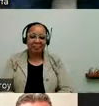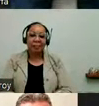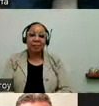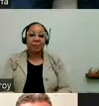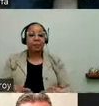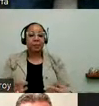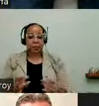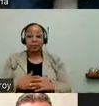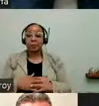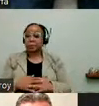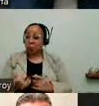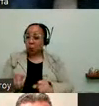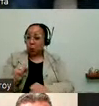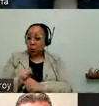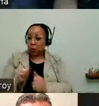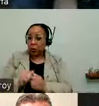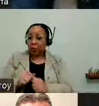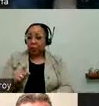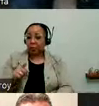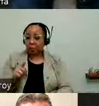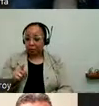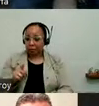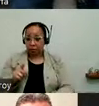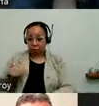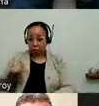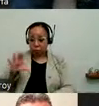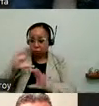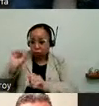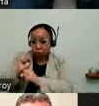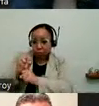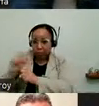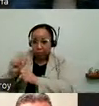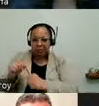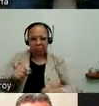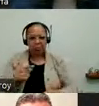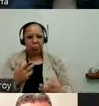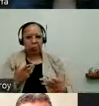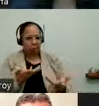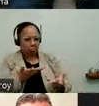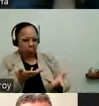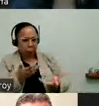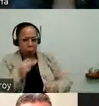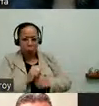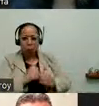addition to working with job seekers with disabilities we also want to work with the employers. As I mentioned before, companies were calling me to